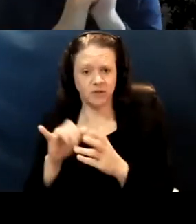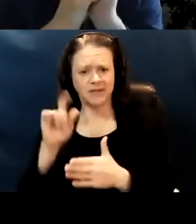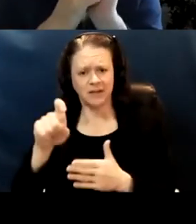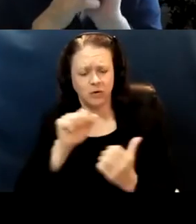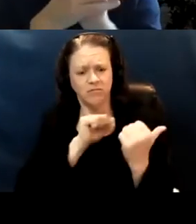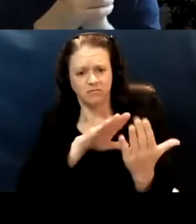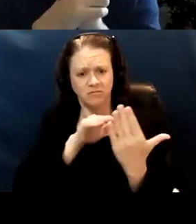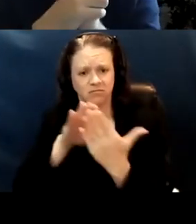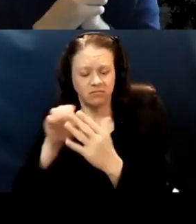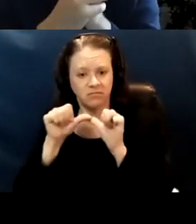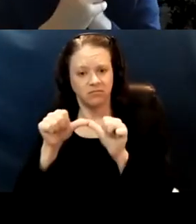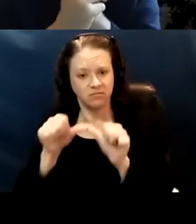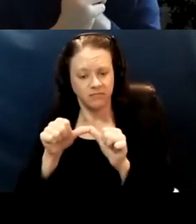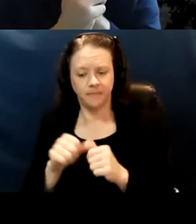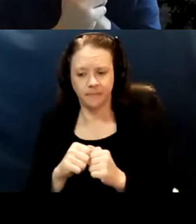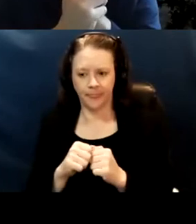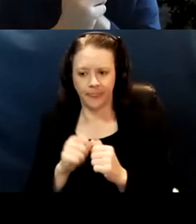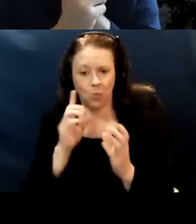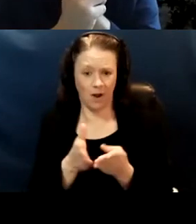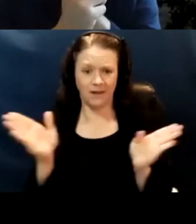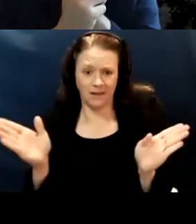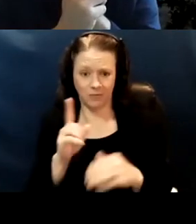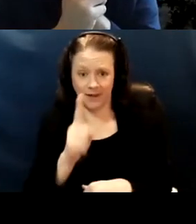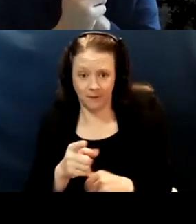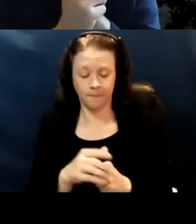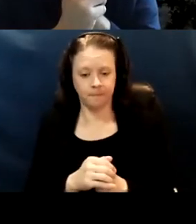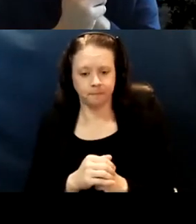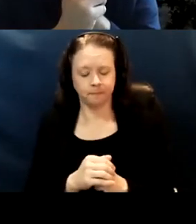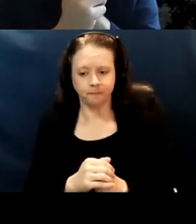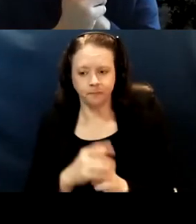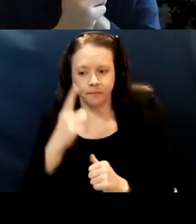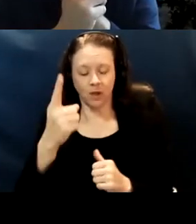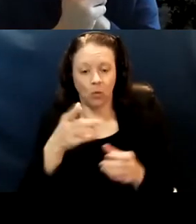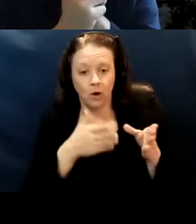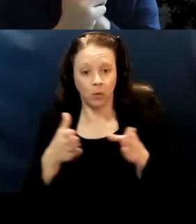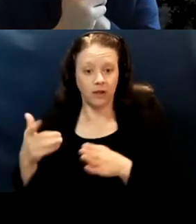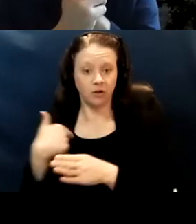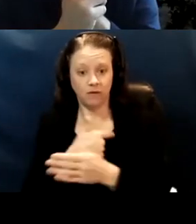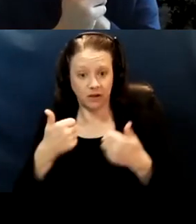I think widely. I mean, one of the ways I've really been trying to address vaccine hesitancy,